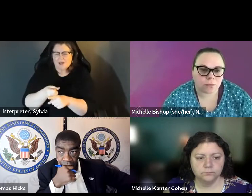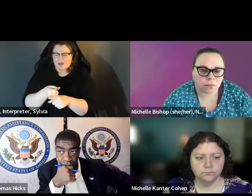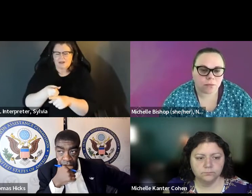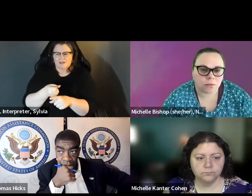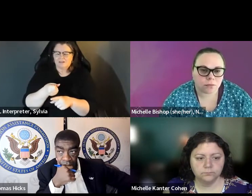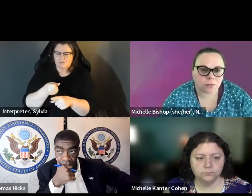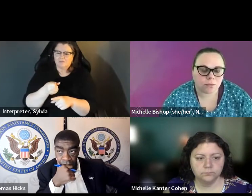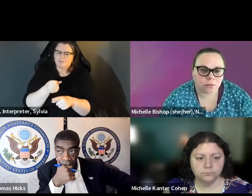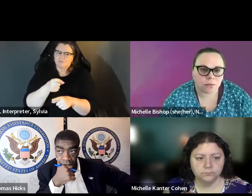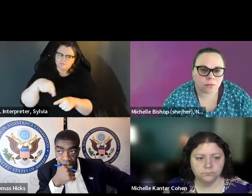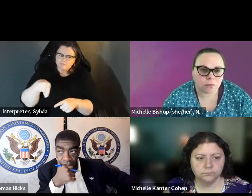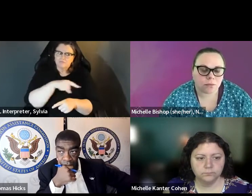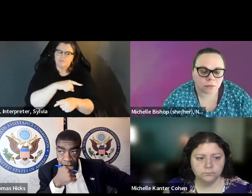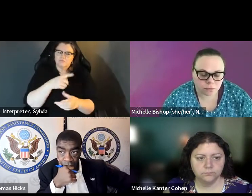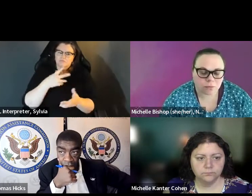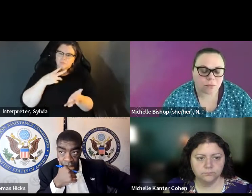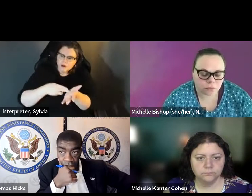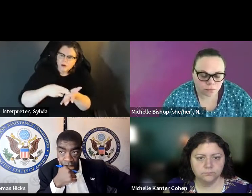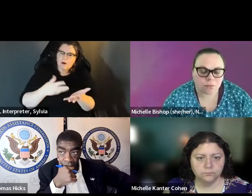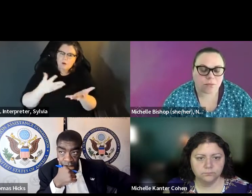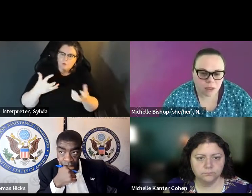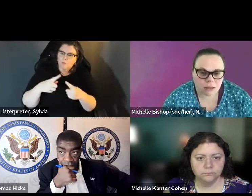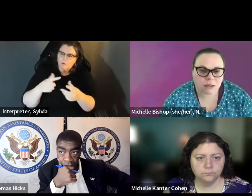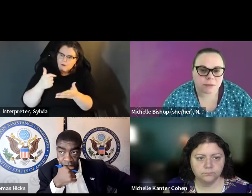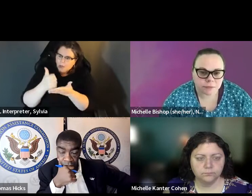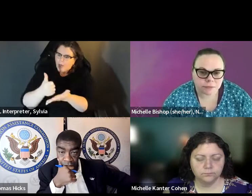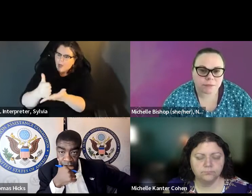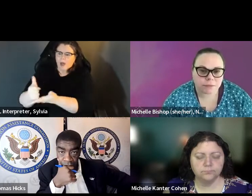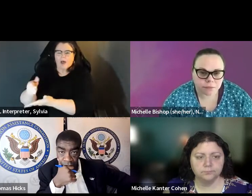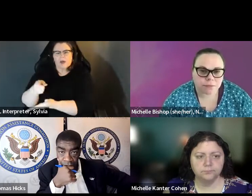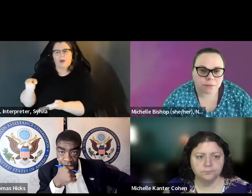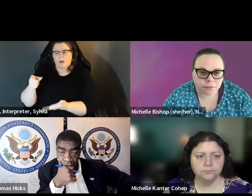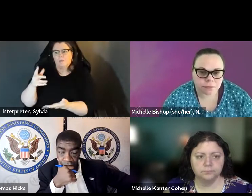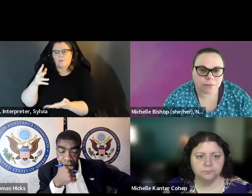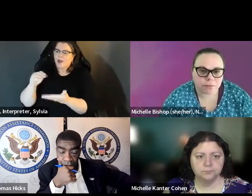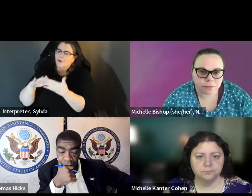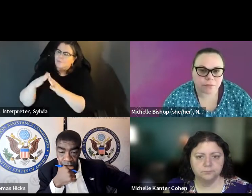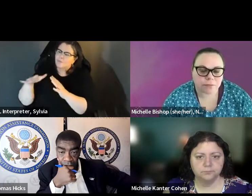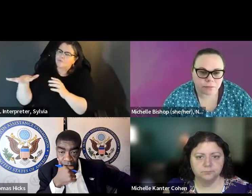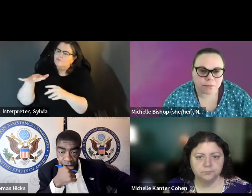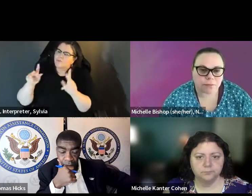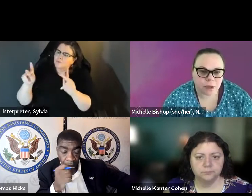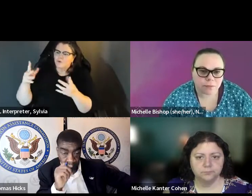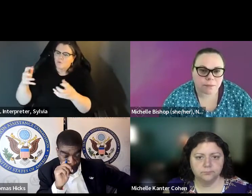and it has caught up so many others in it to really van impact on assisting voters, you know, having voters assist community who were mobilizing and supporting their members to vote by mail, and it has caught up so many others in it to really impact on assisting voters, you know, having voters assist one another and and communities helping people within their communities.